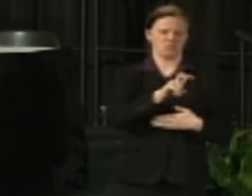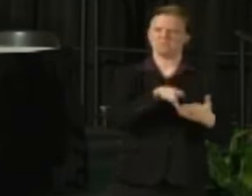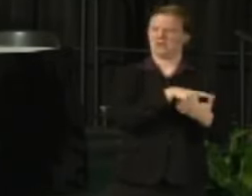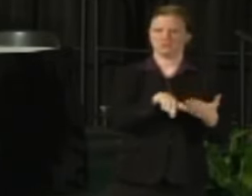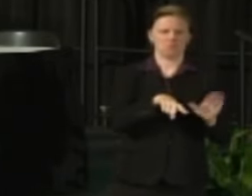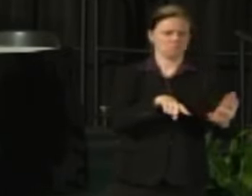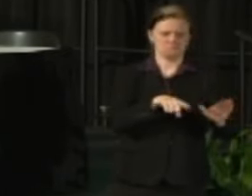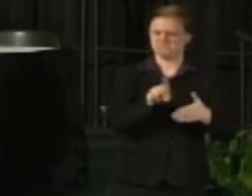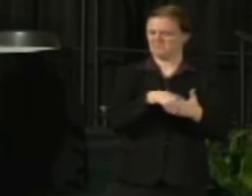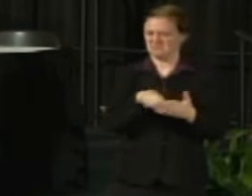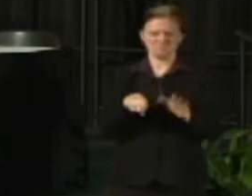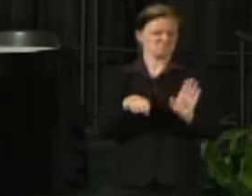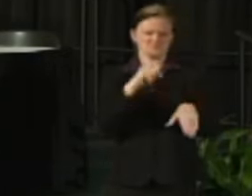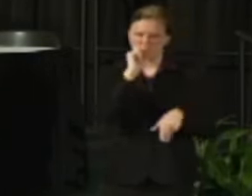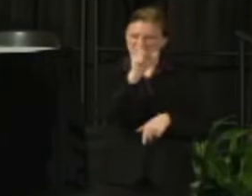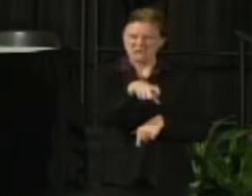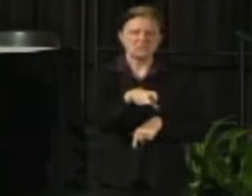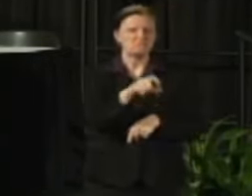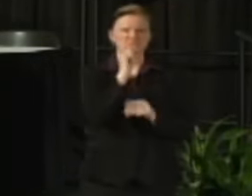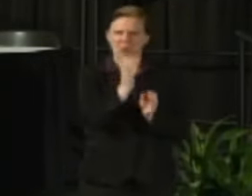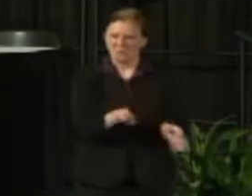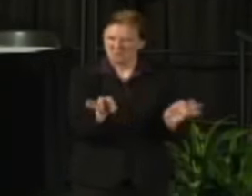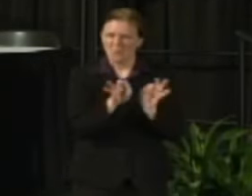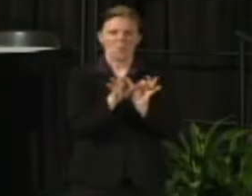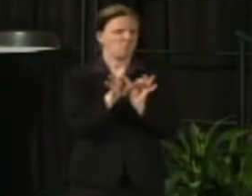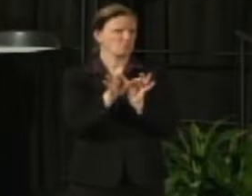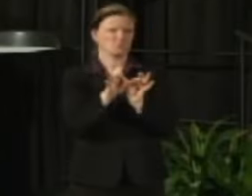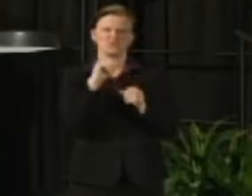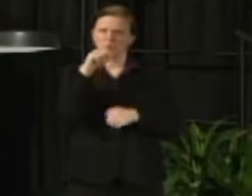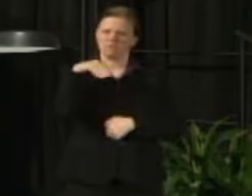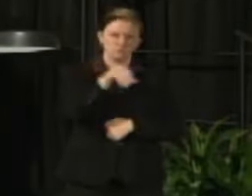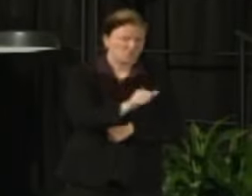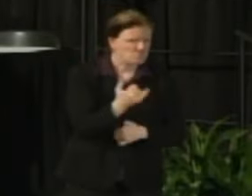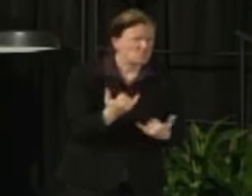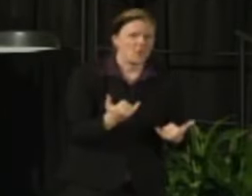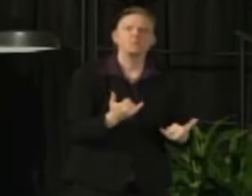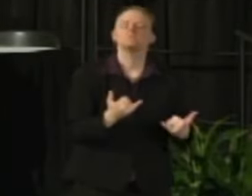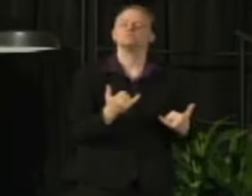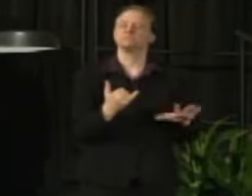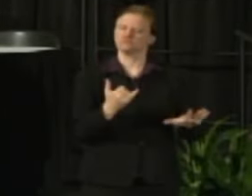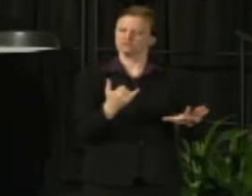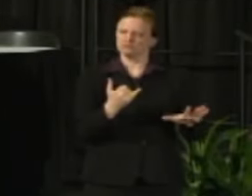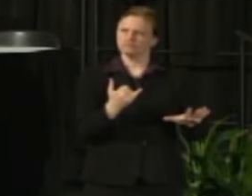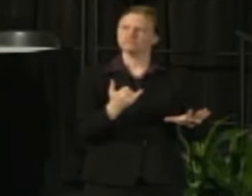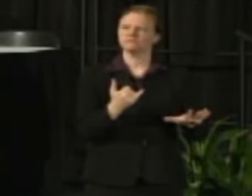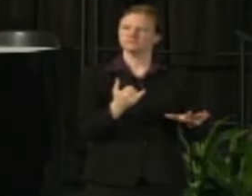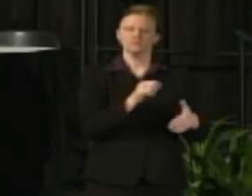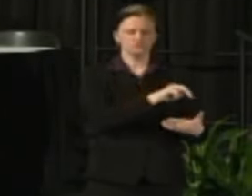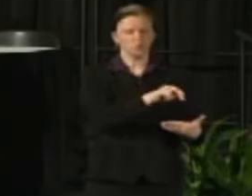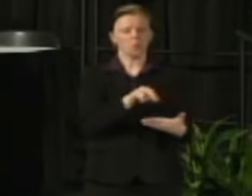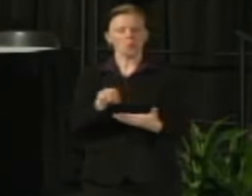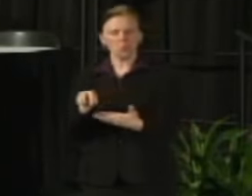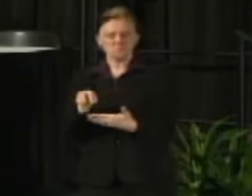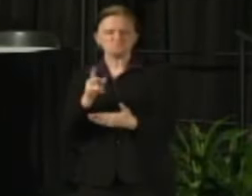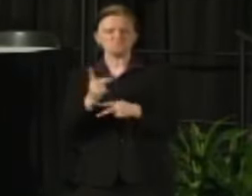It's just something that we do not have to spend resources on. So we're looking across areas that we can to save that money.